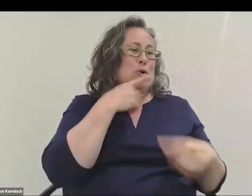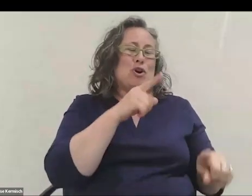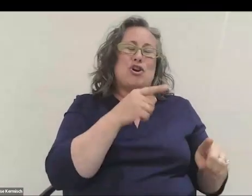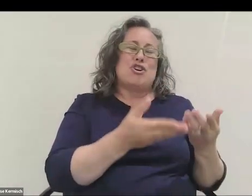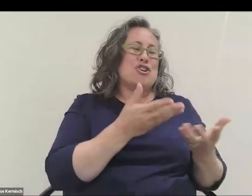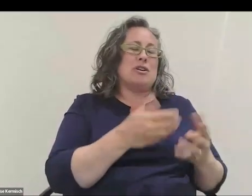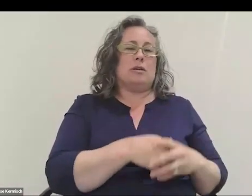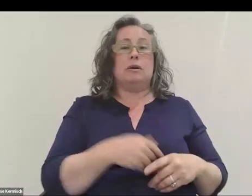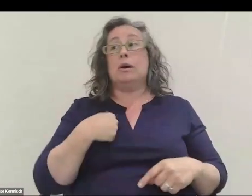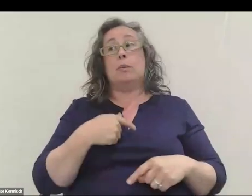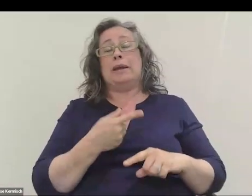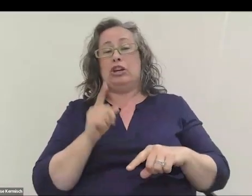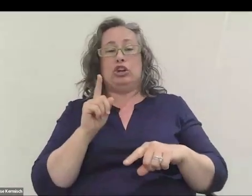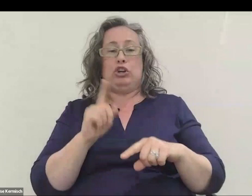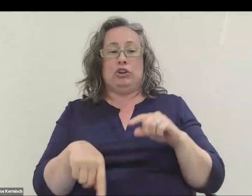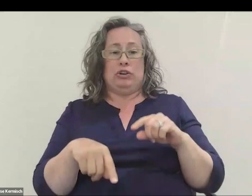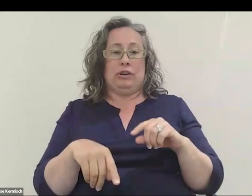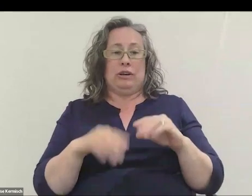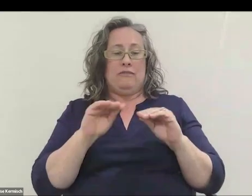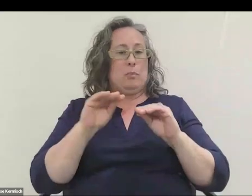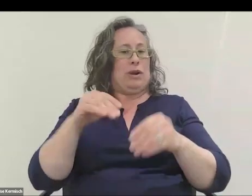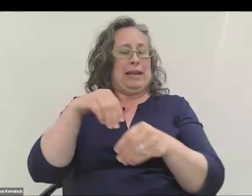We certainly couldn't have put that thing holding in space, holding there.